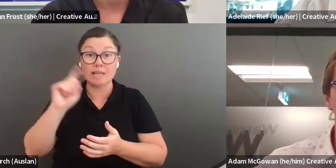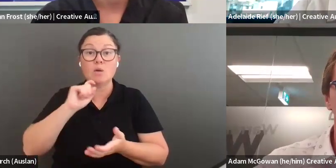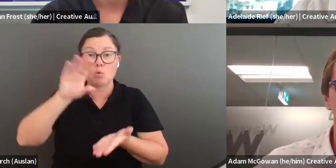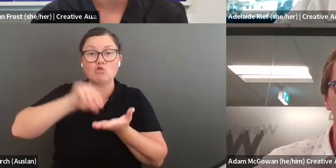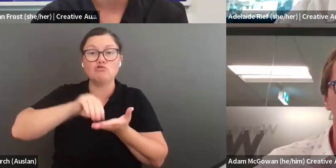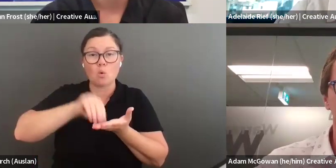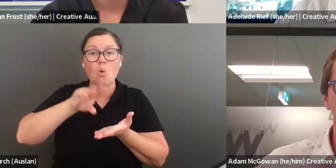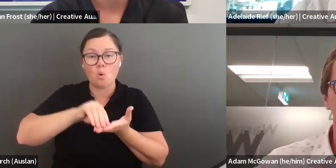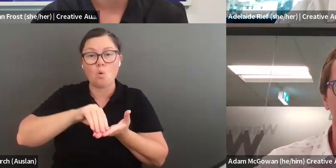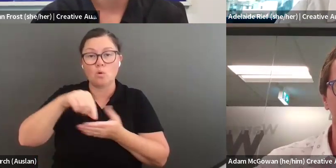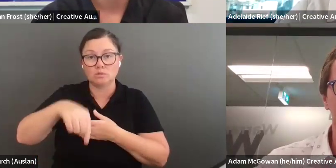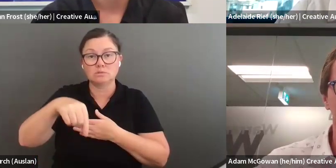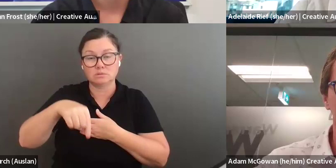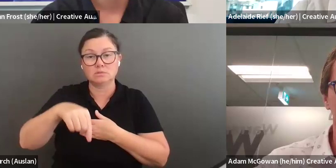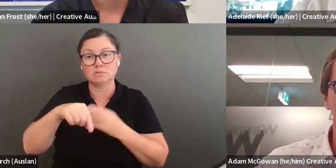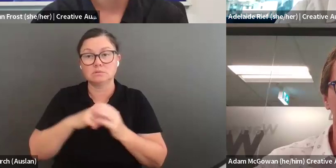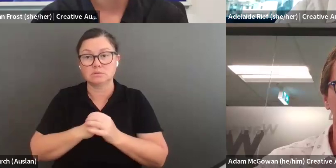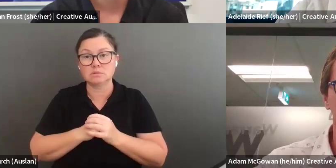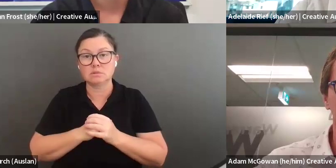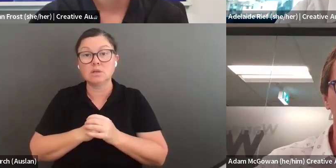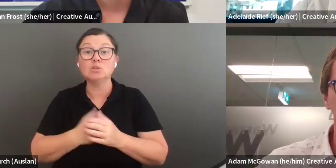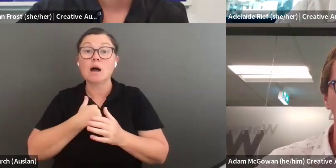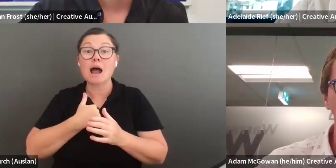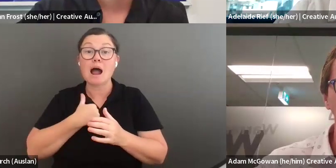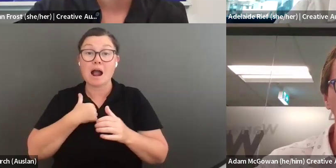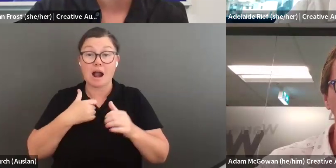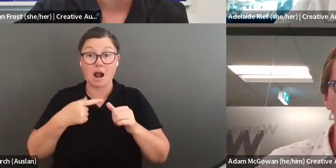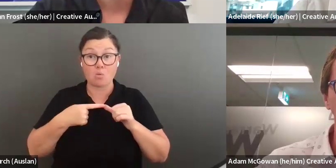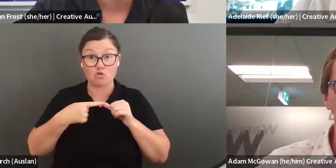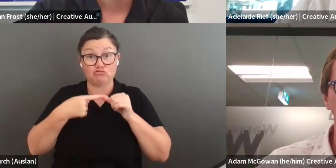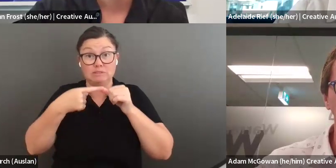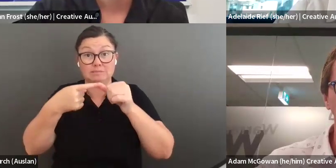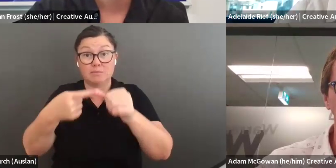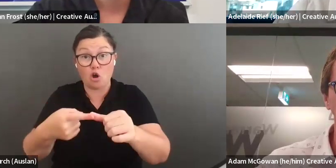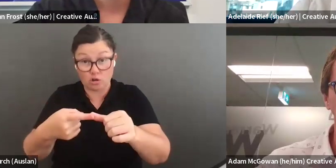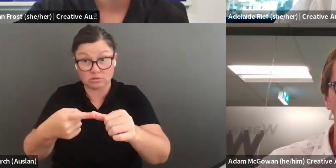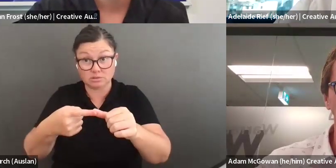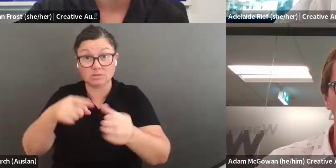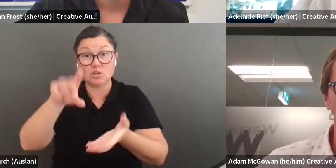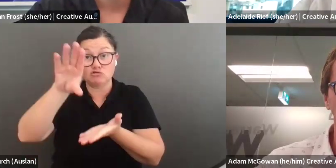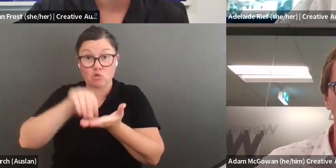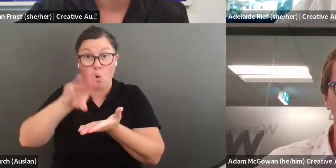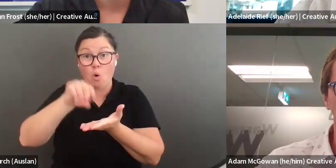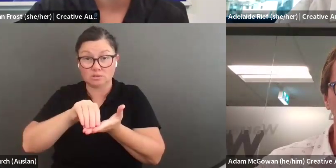so you will see one interpreter for 15 minutes, the other interpreter for the next 15 minutes. We are recording the